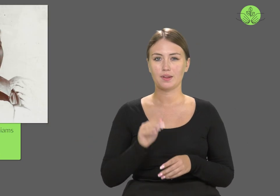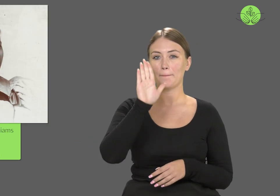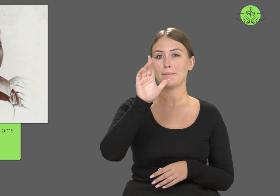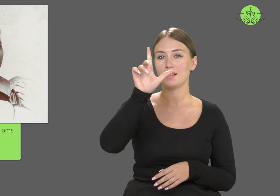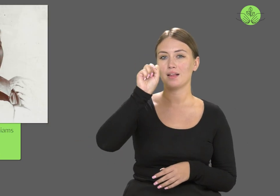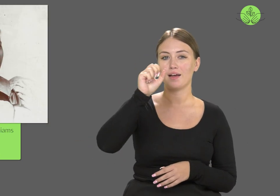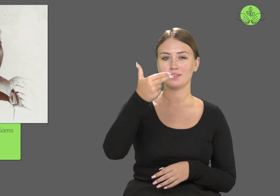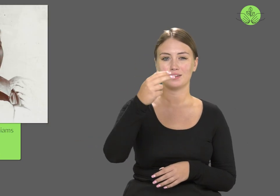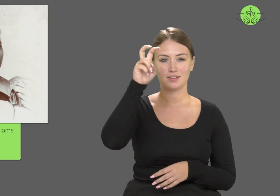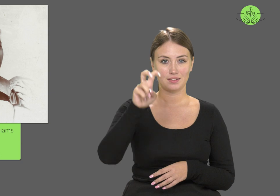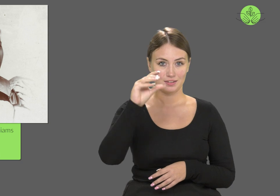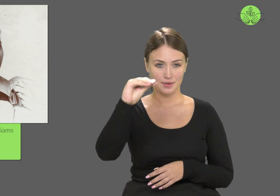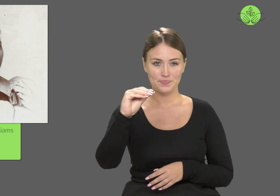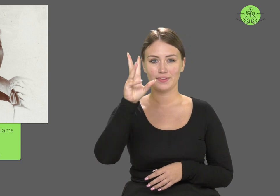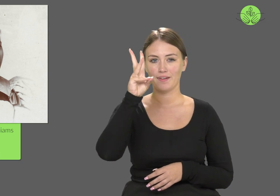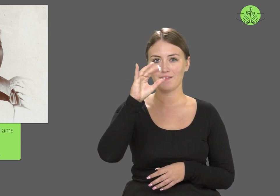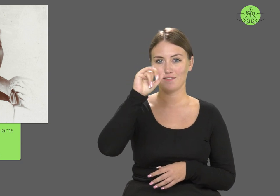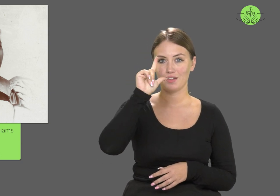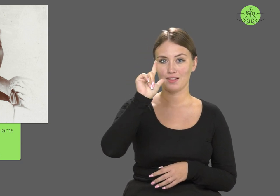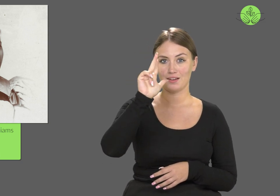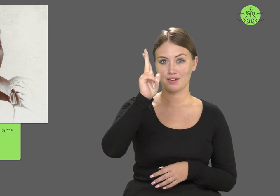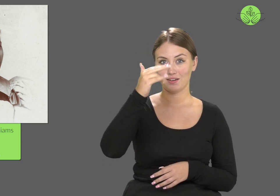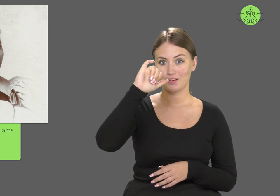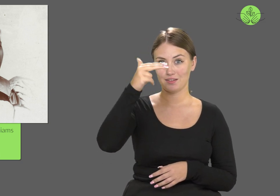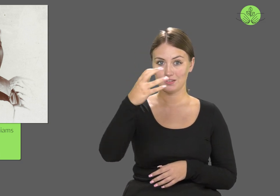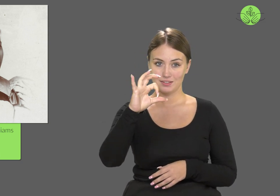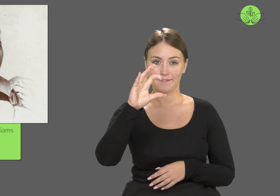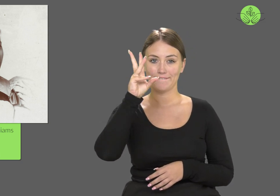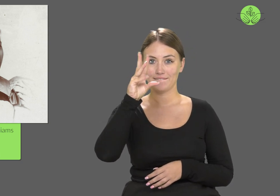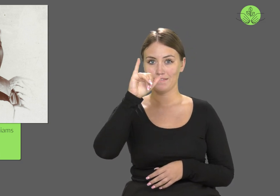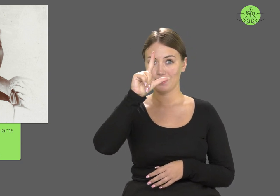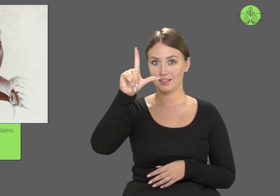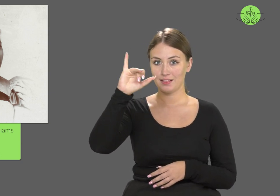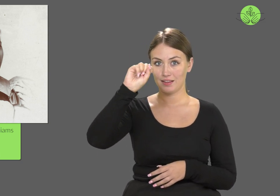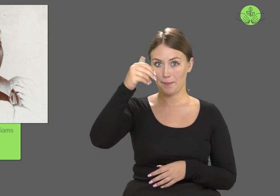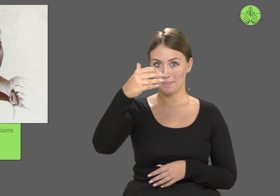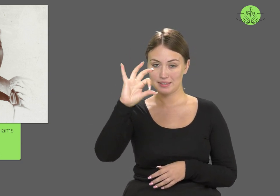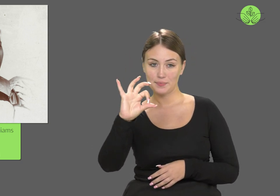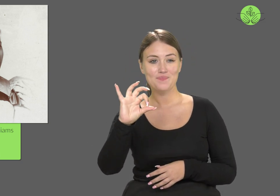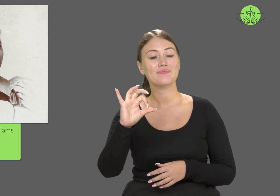Blanche Wilkins Williams.